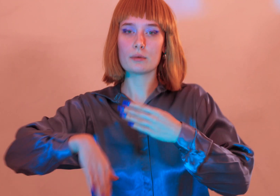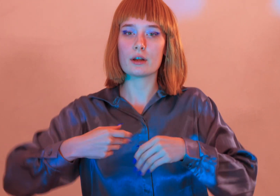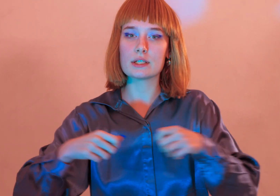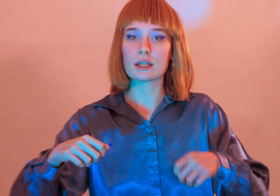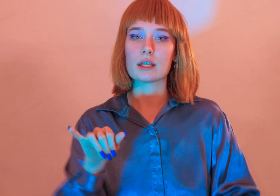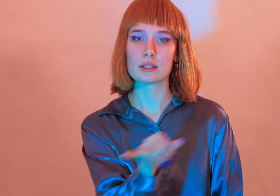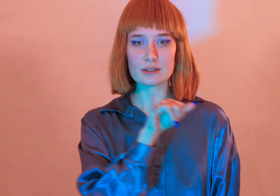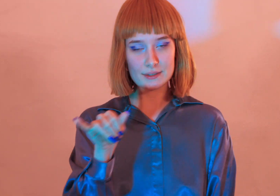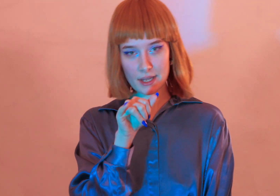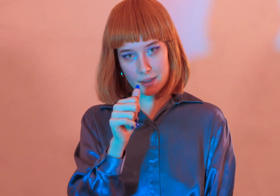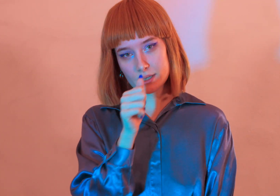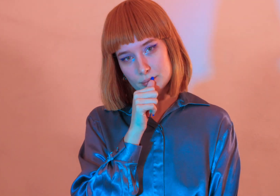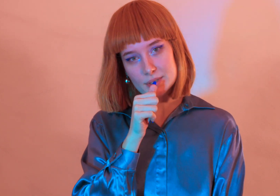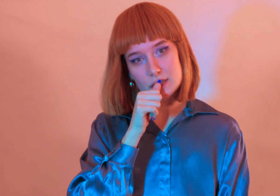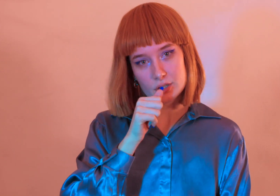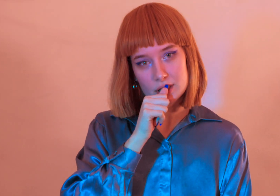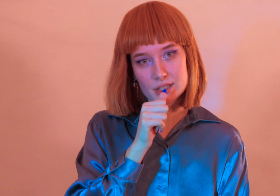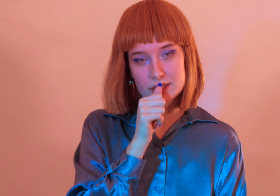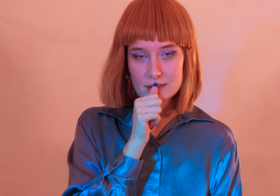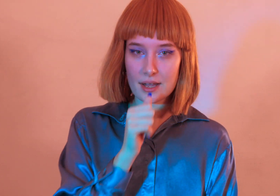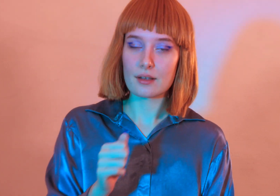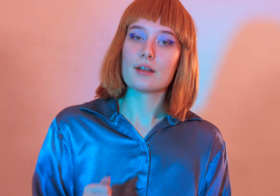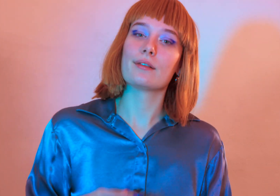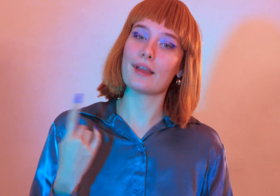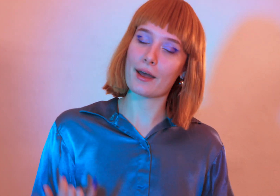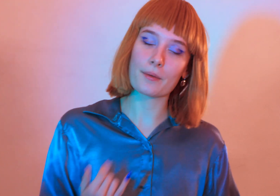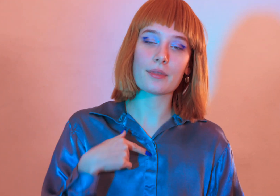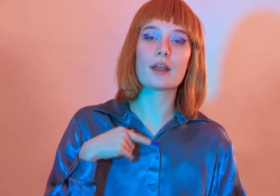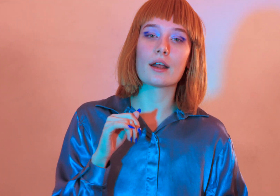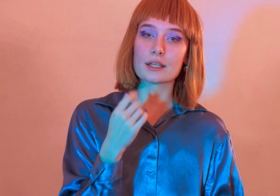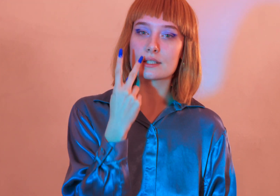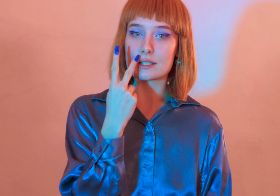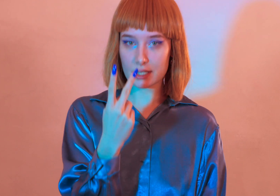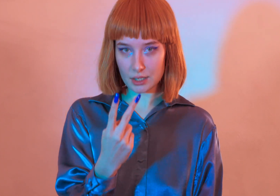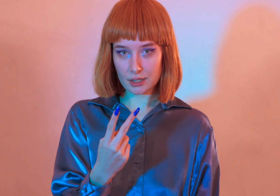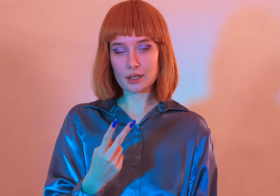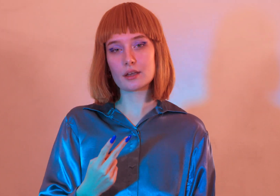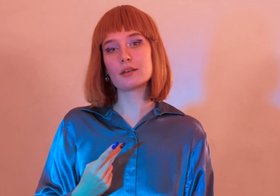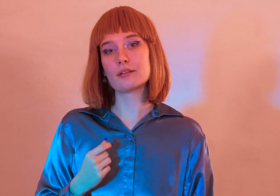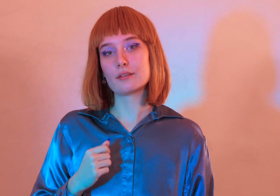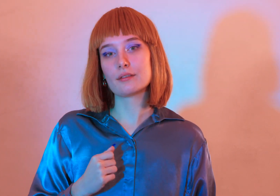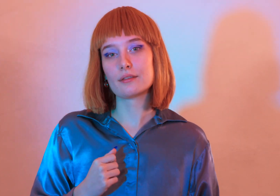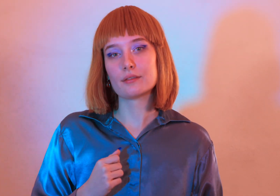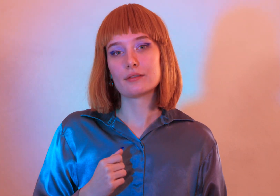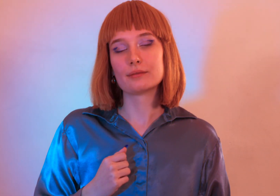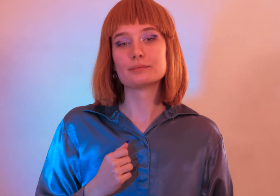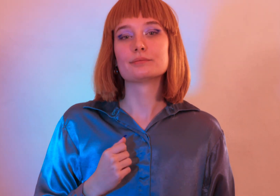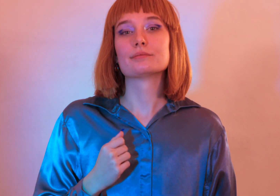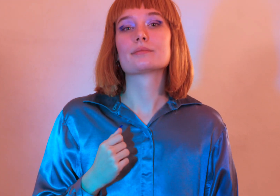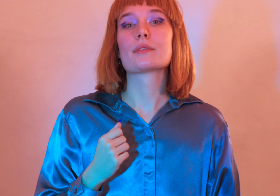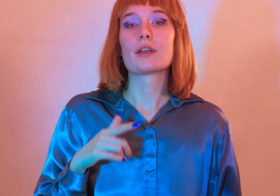wrapped identically to the secrets it's only now that i can see it